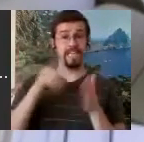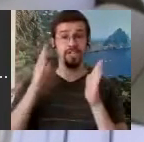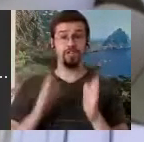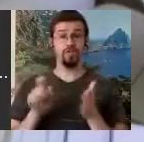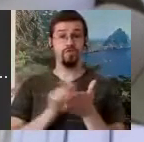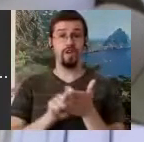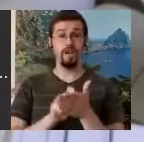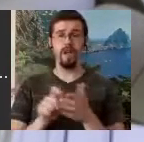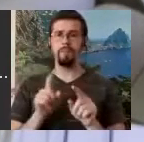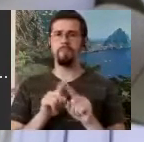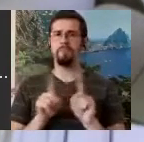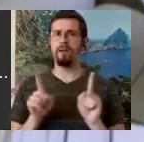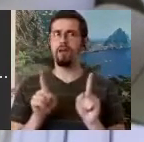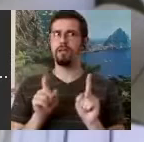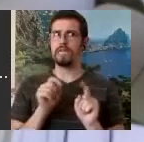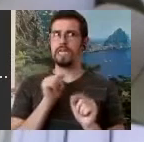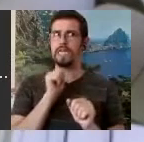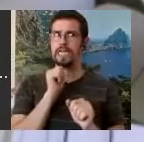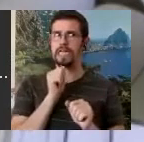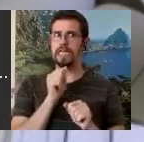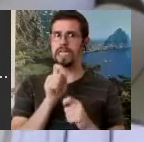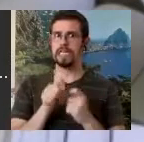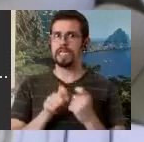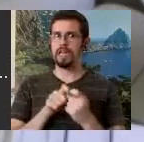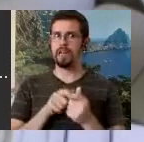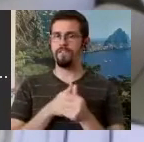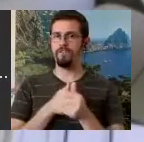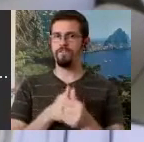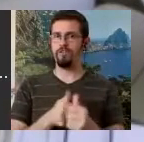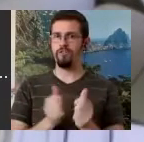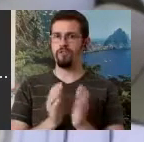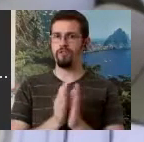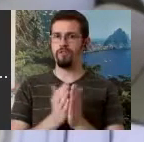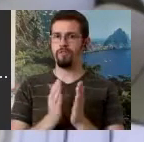necessarily following everything in this book. It got simpler. It got more